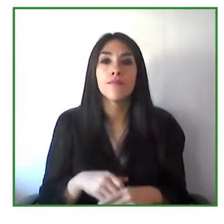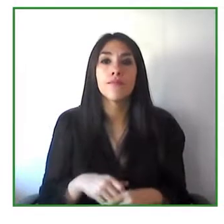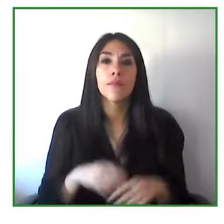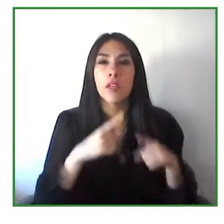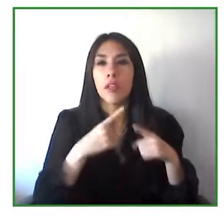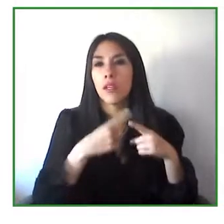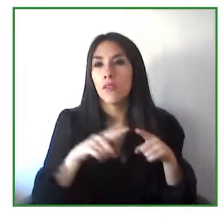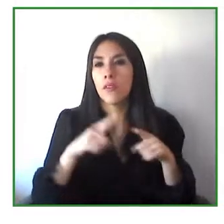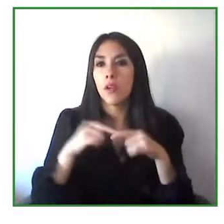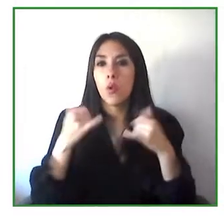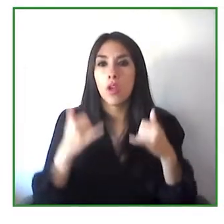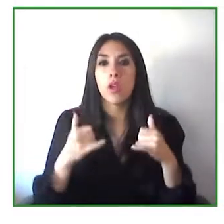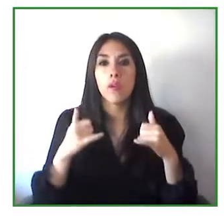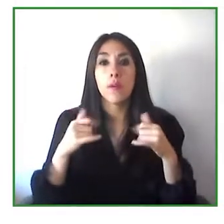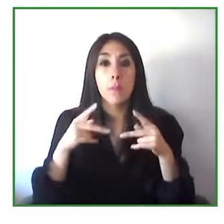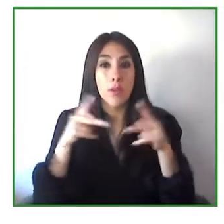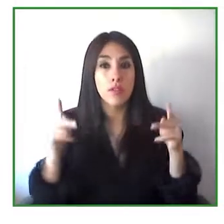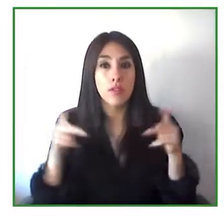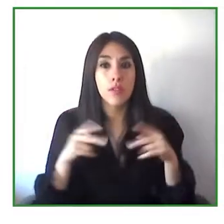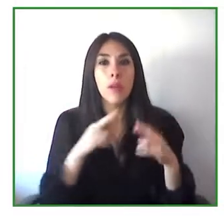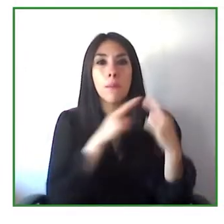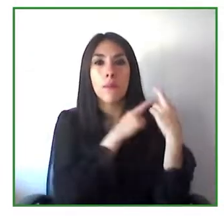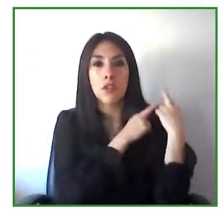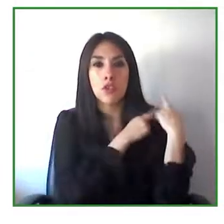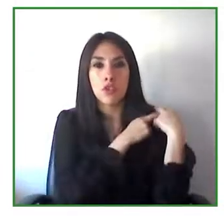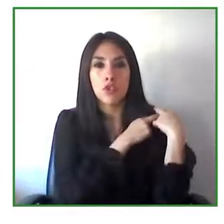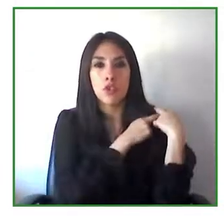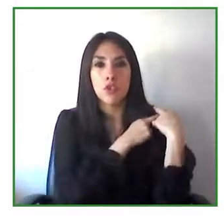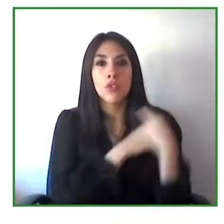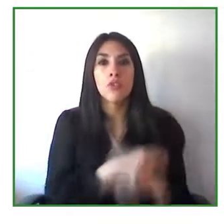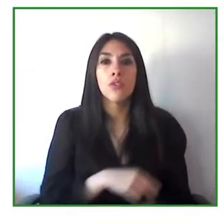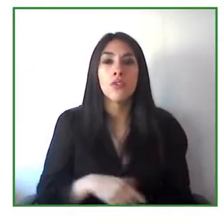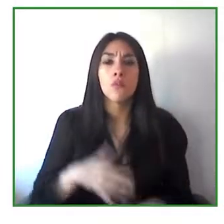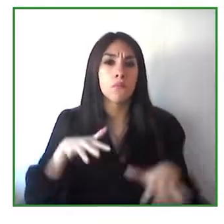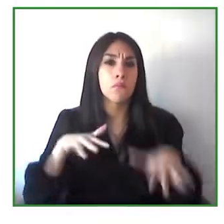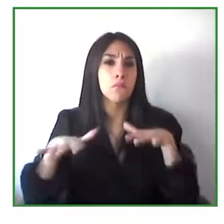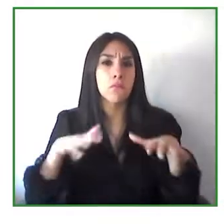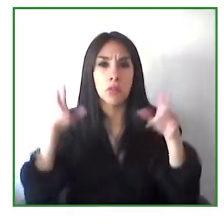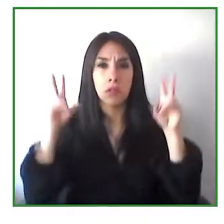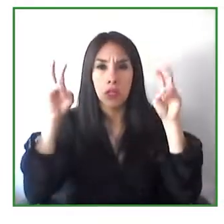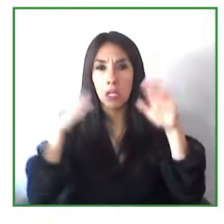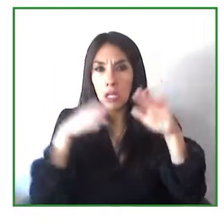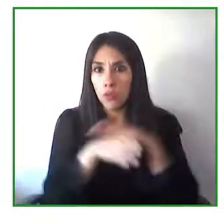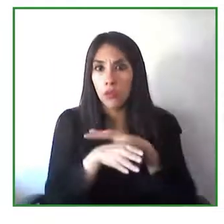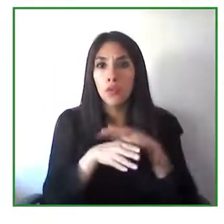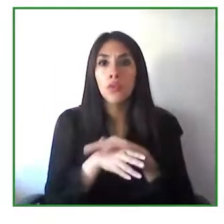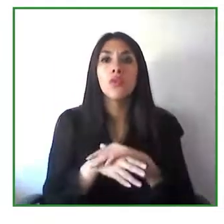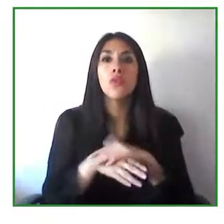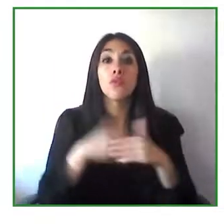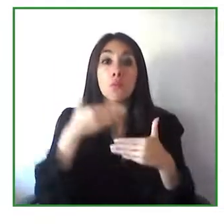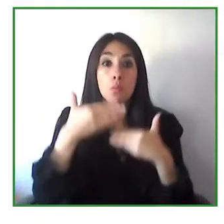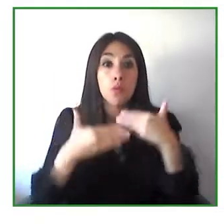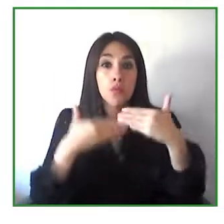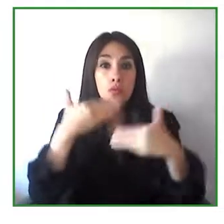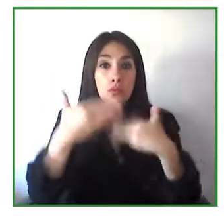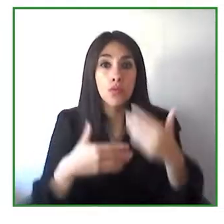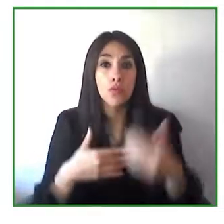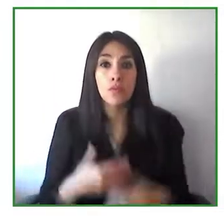Unfortunately, Laura couldn't be present live in this session because of scheduling issues